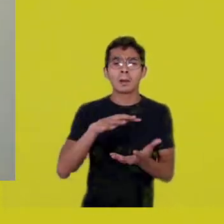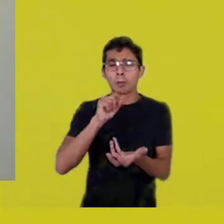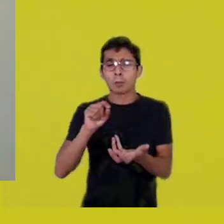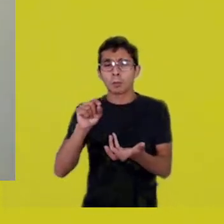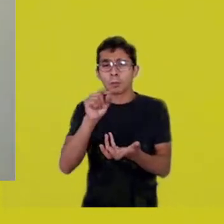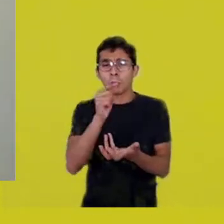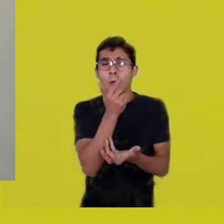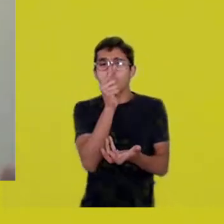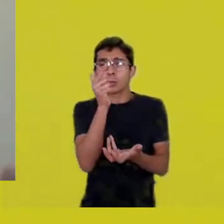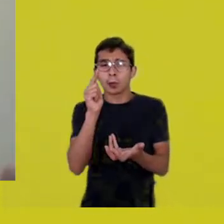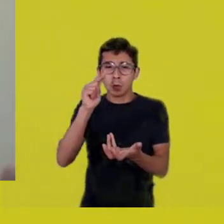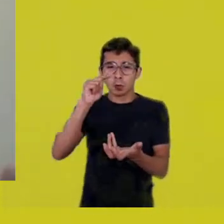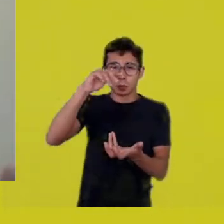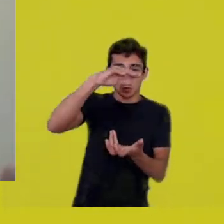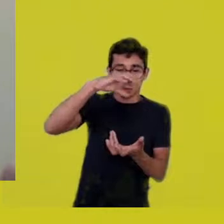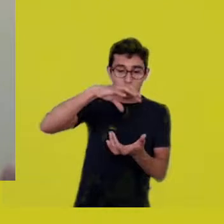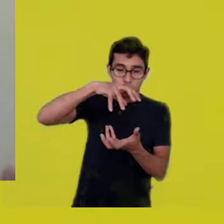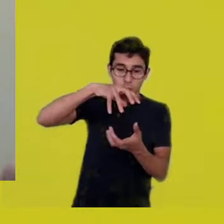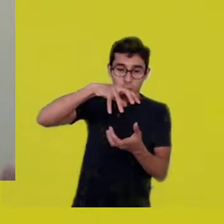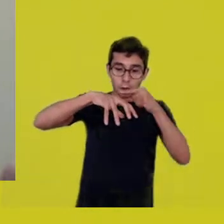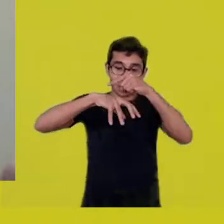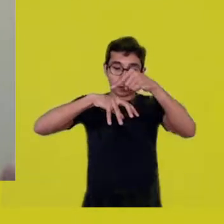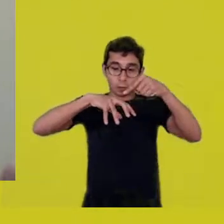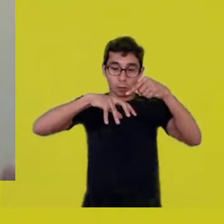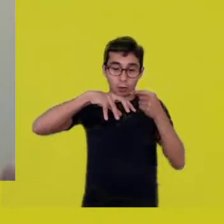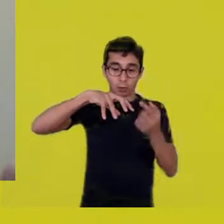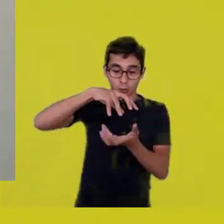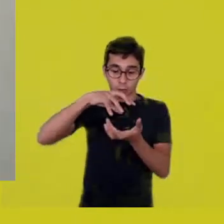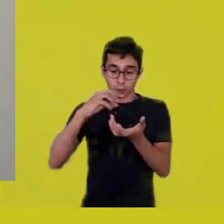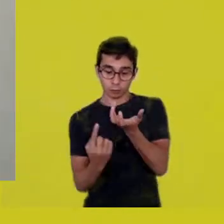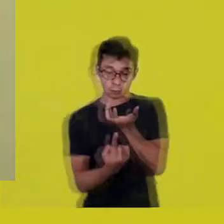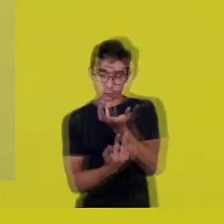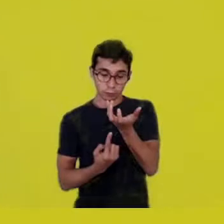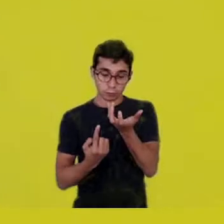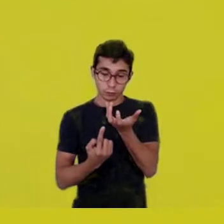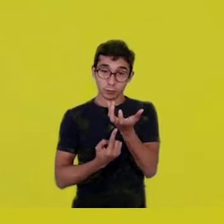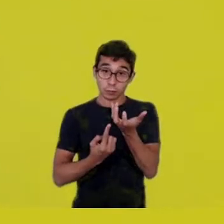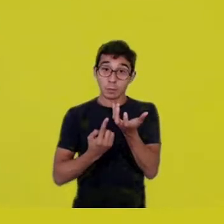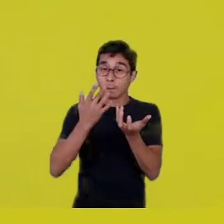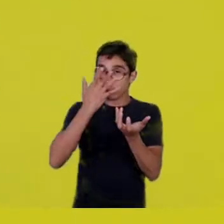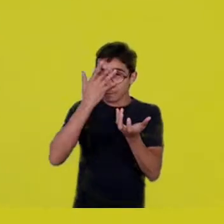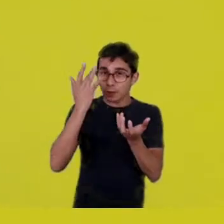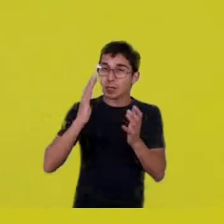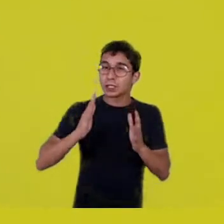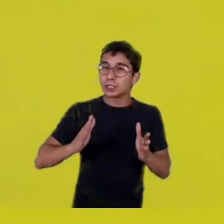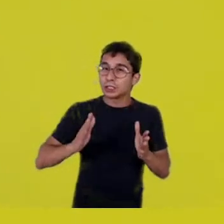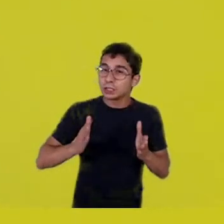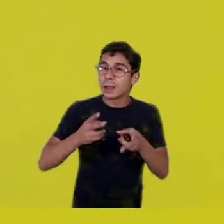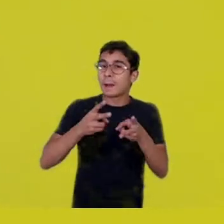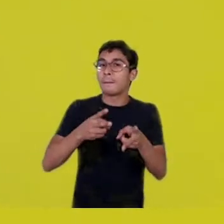who are already seeing that we’re heading towards a flat Earth.